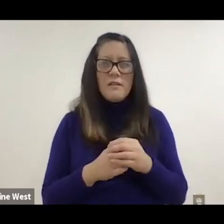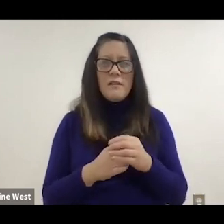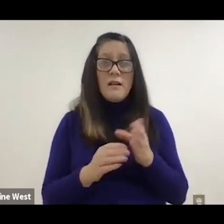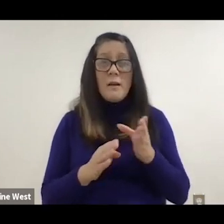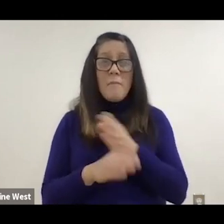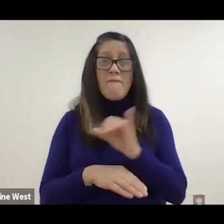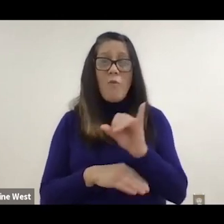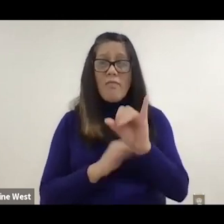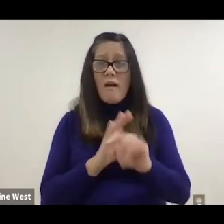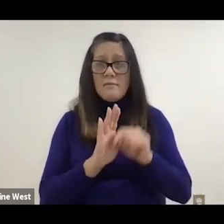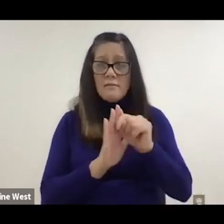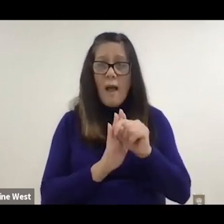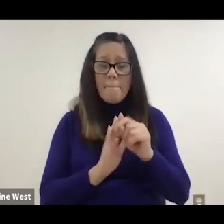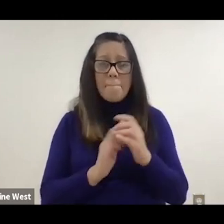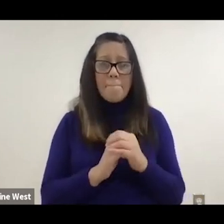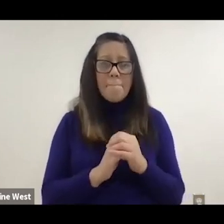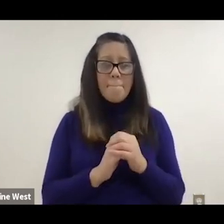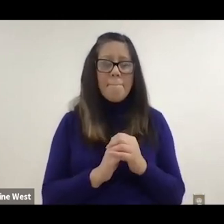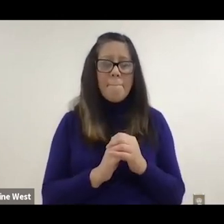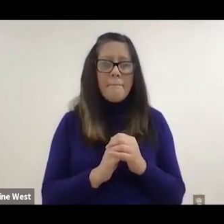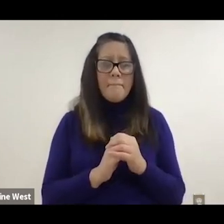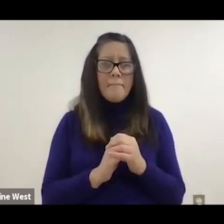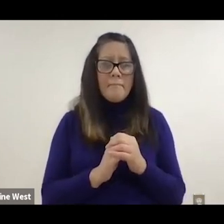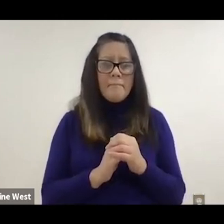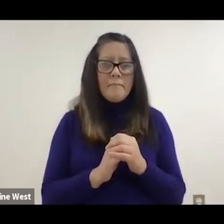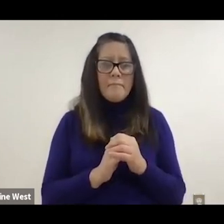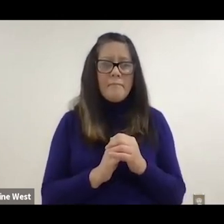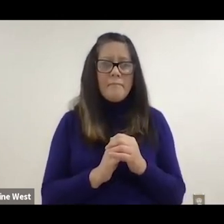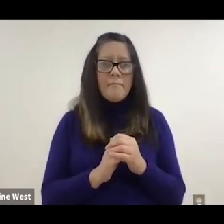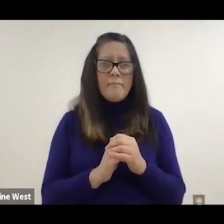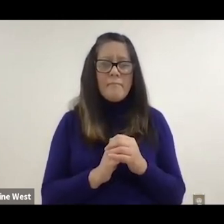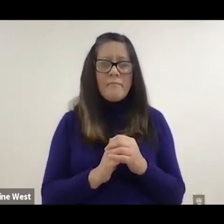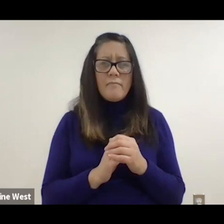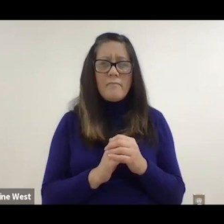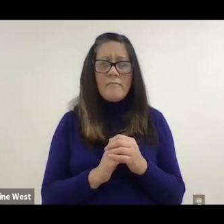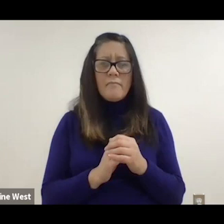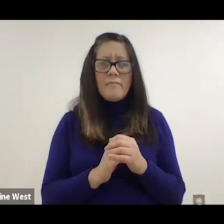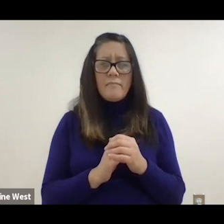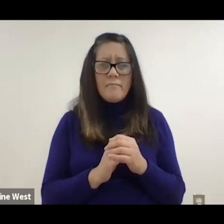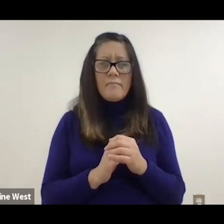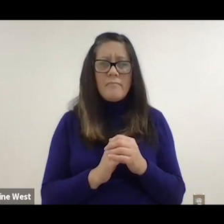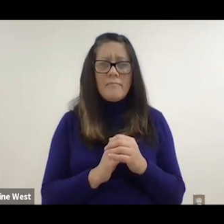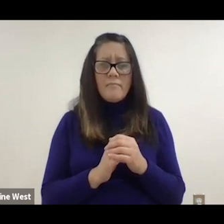Well, I found very interesting is prior to this time there were literally 10s of thousands,